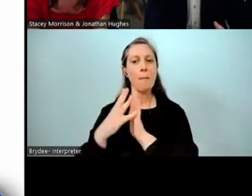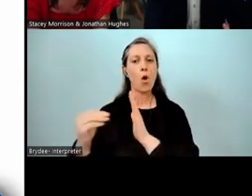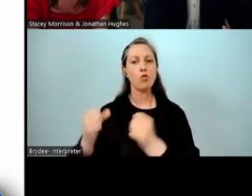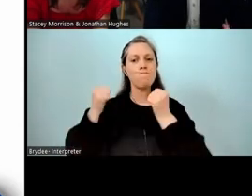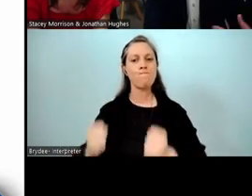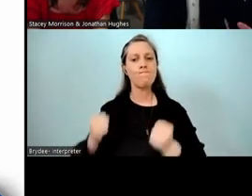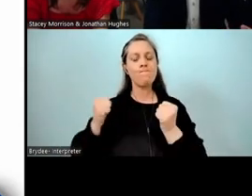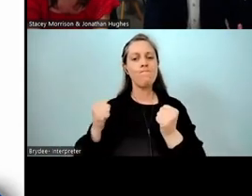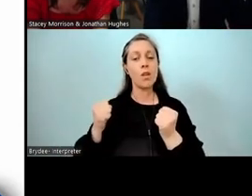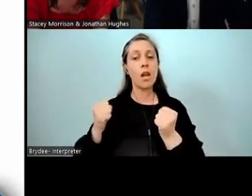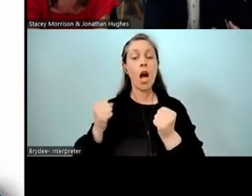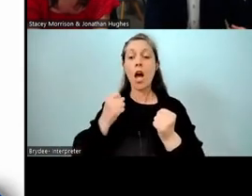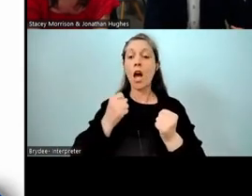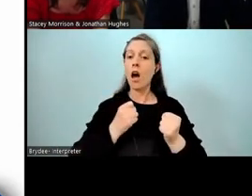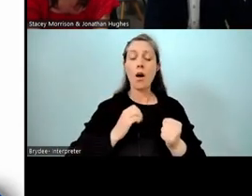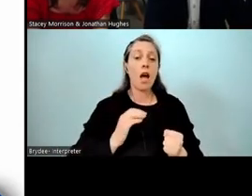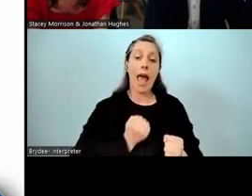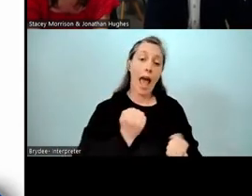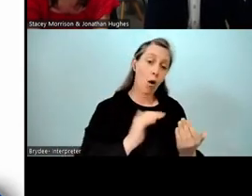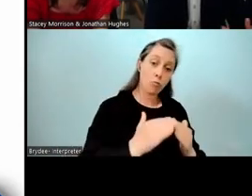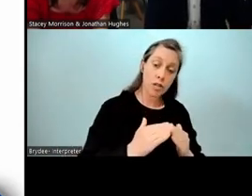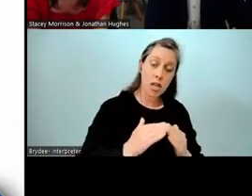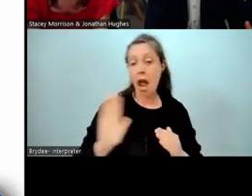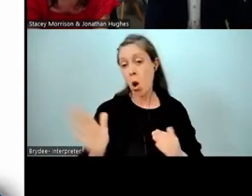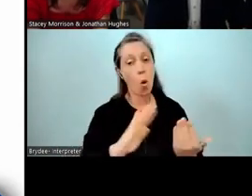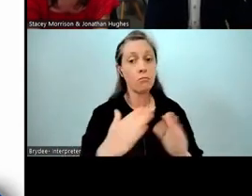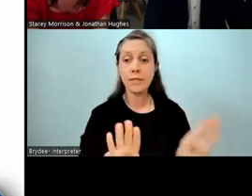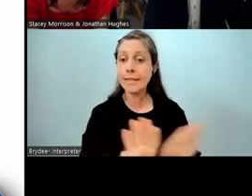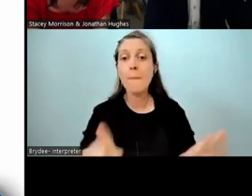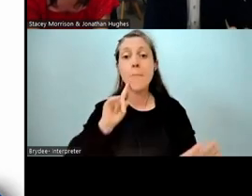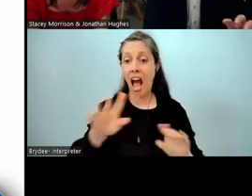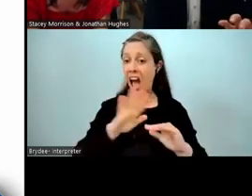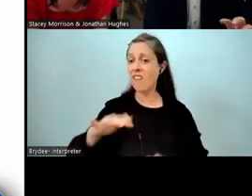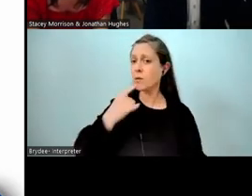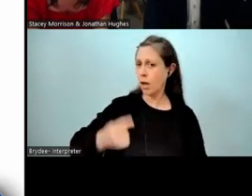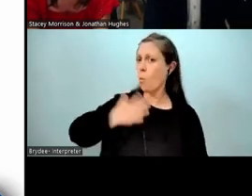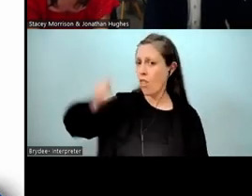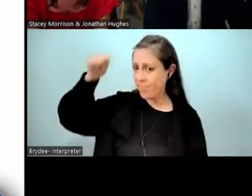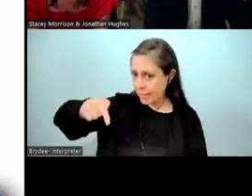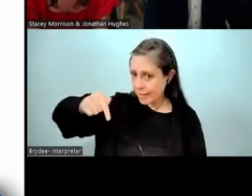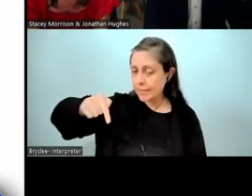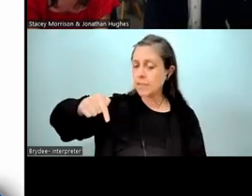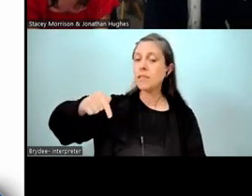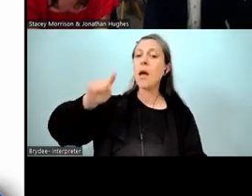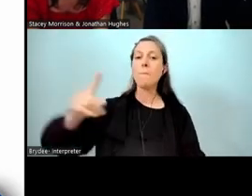I'm not saying every community want this, but in our community our whānau was speaking and this is what they wanted, but the model that through the staffing